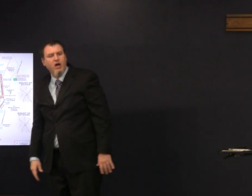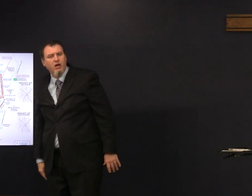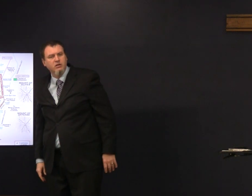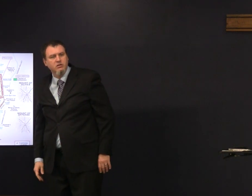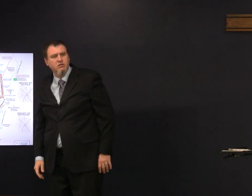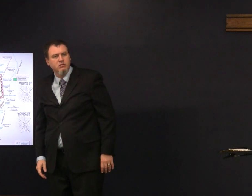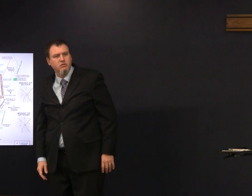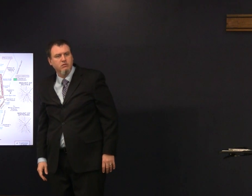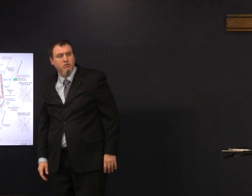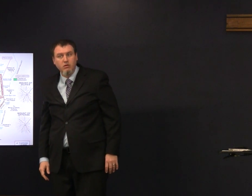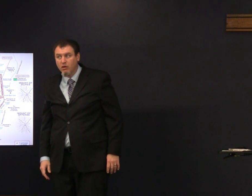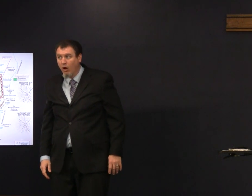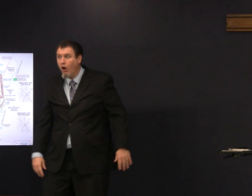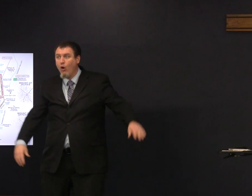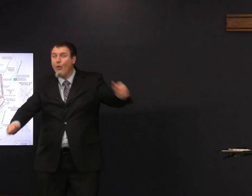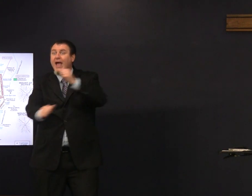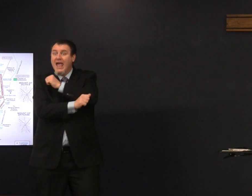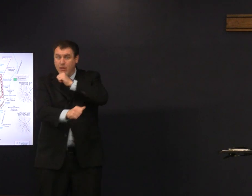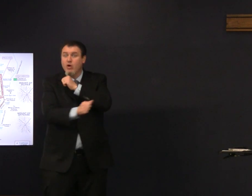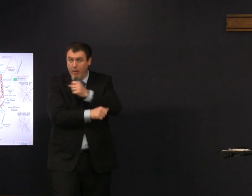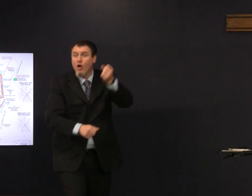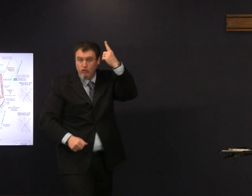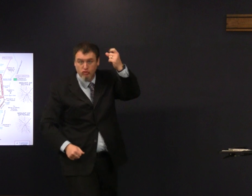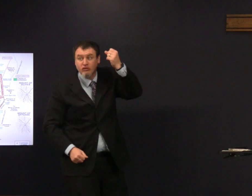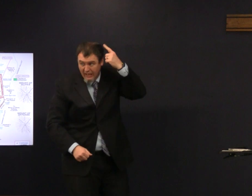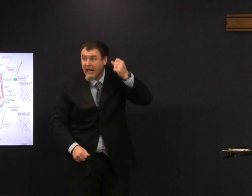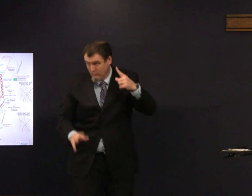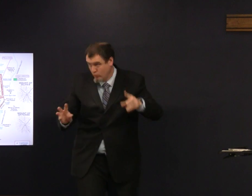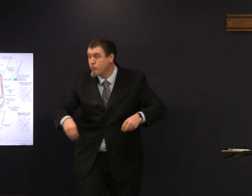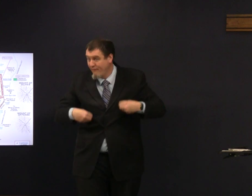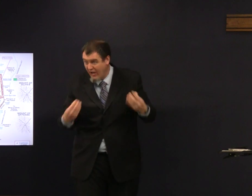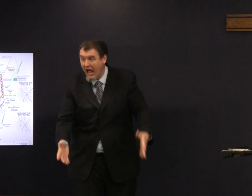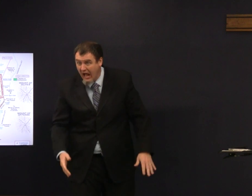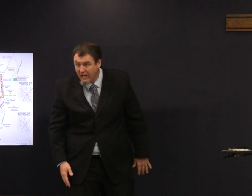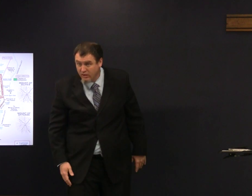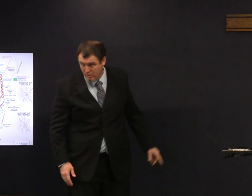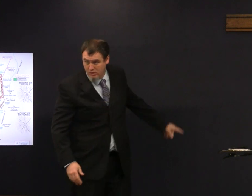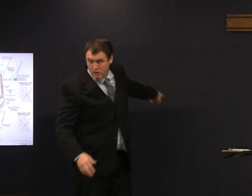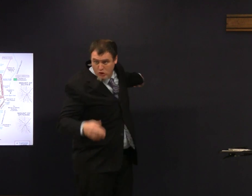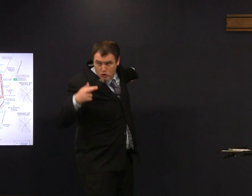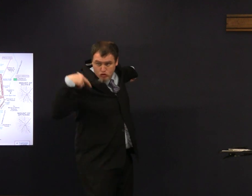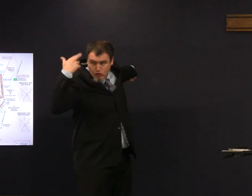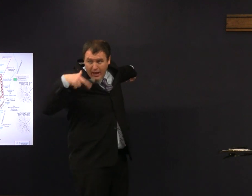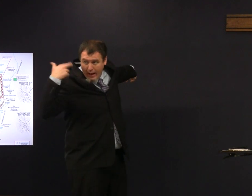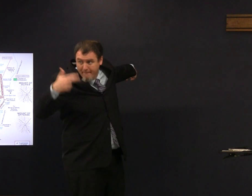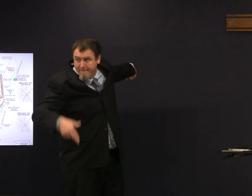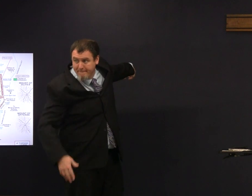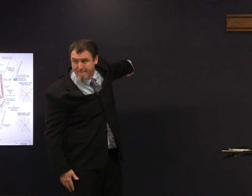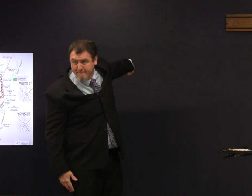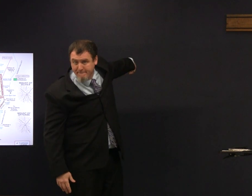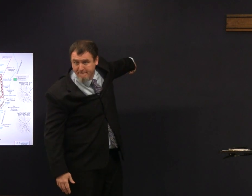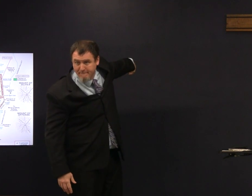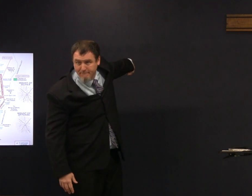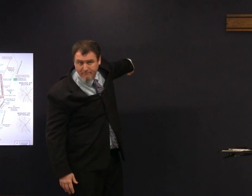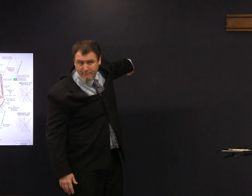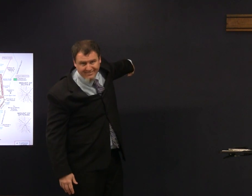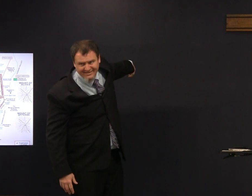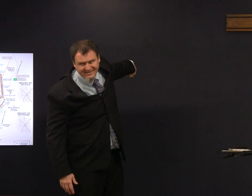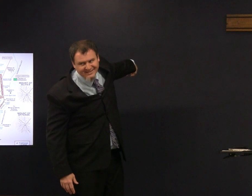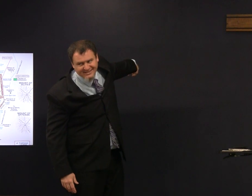and God says I will provide and Abraham understood about because he provided the ram